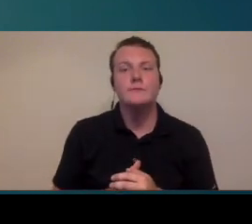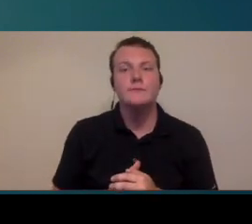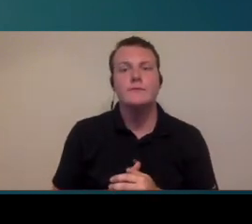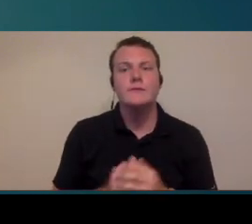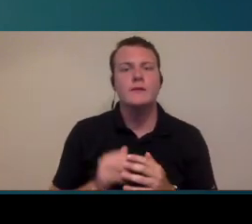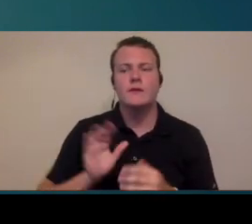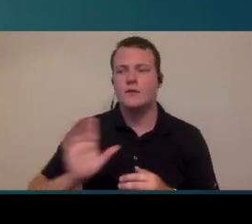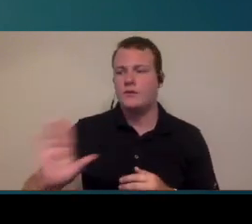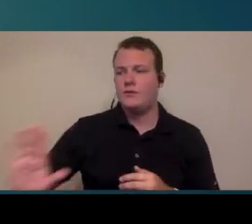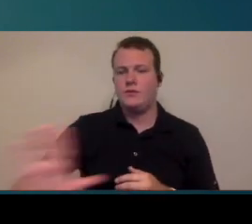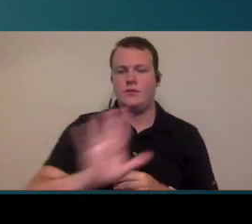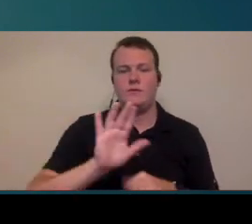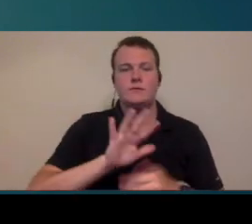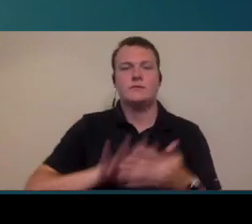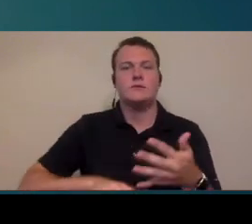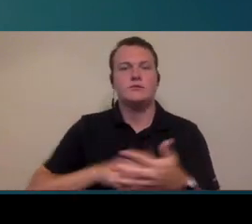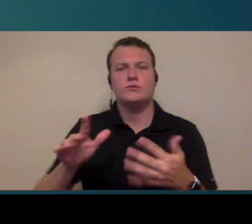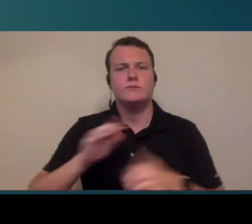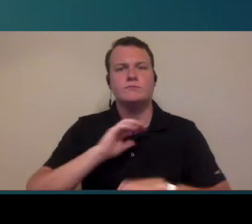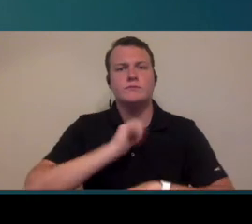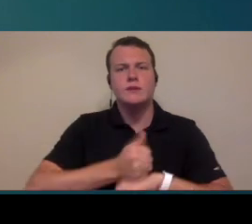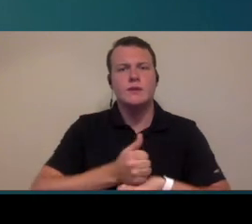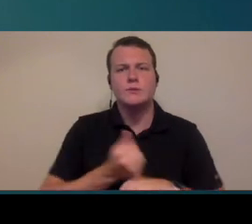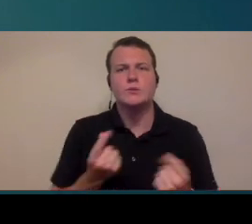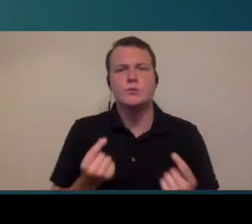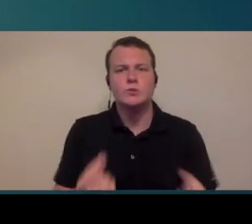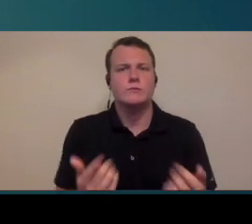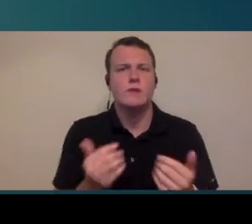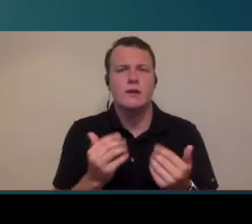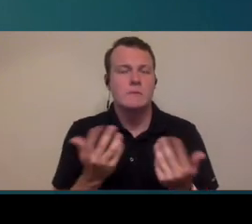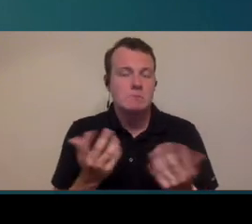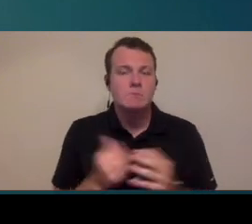becomes how are you going to set up their schedules again you really have to